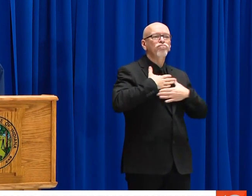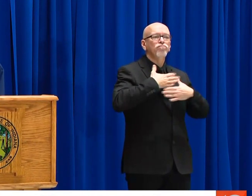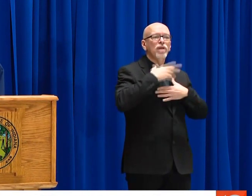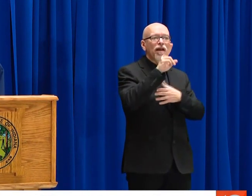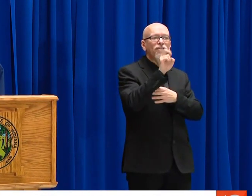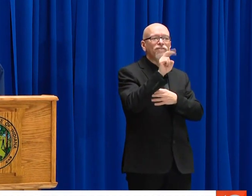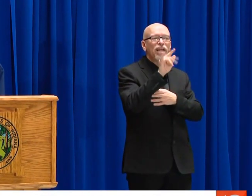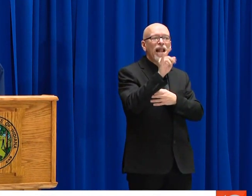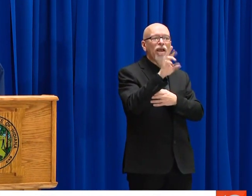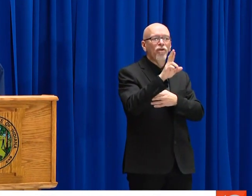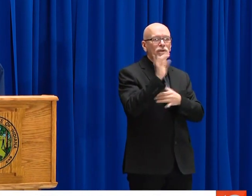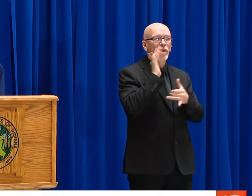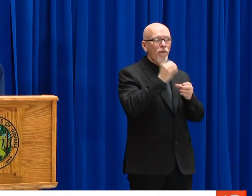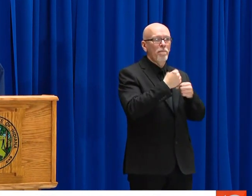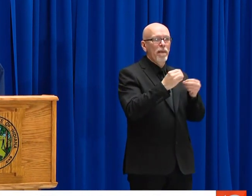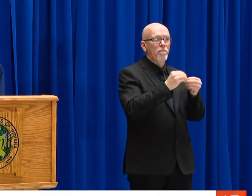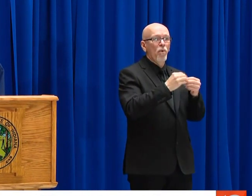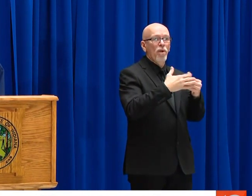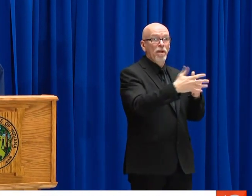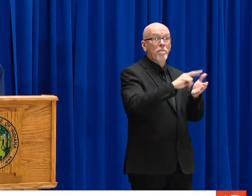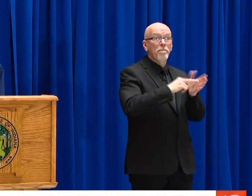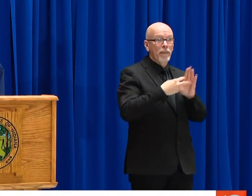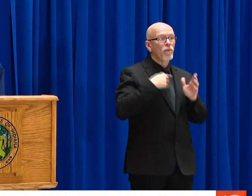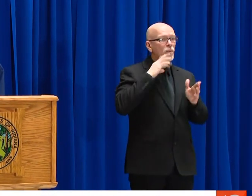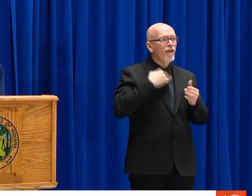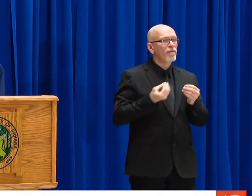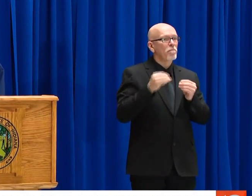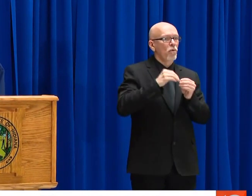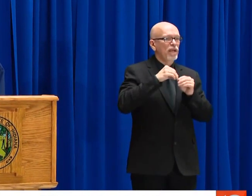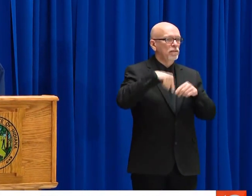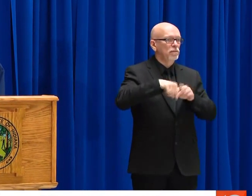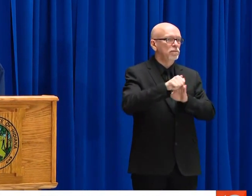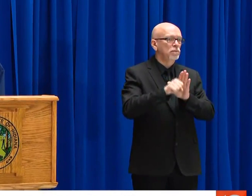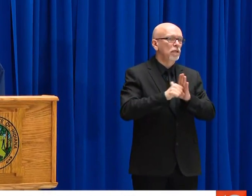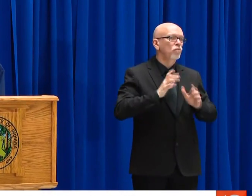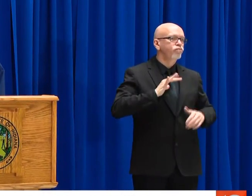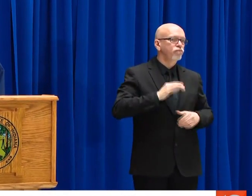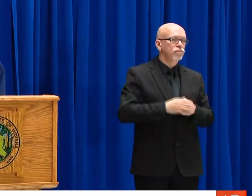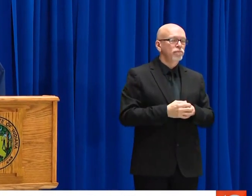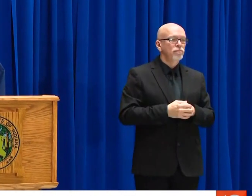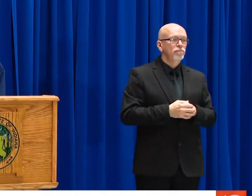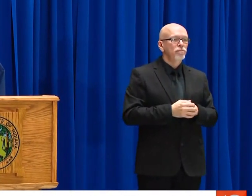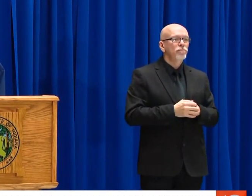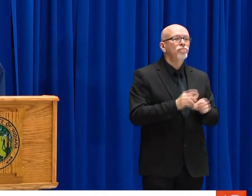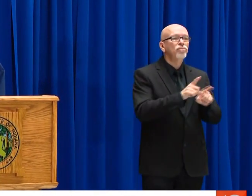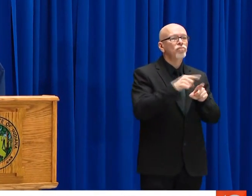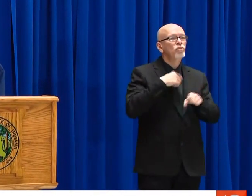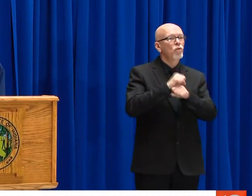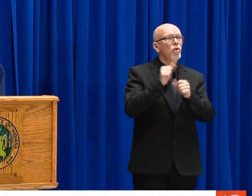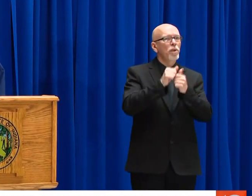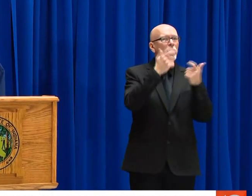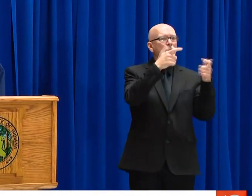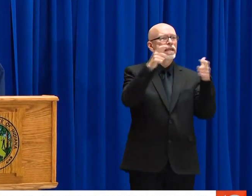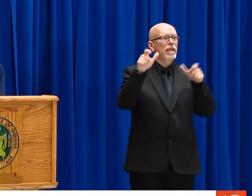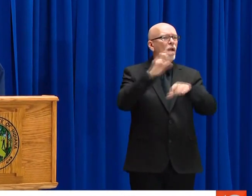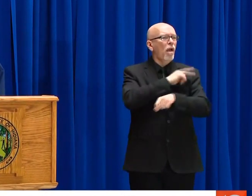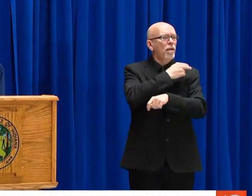IN KOKOMO IS PARTNERING WITH VIN TECH LIFE SYSTEM TO RAMP UP PRODUCTION OF VENT LATERS SOON